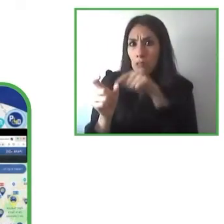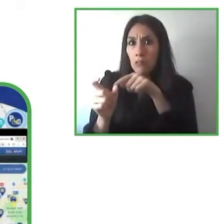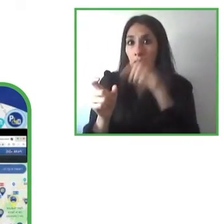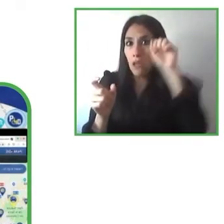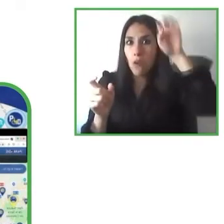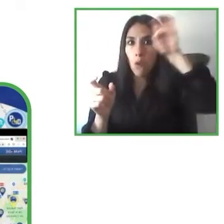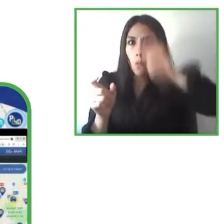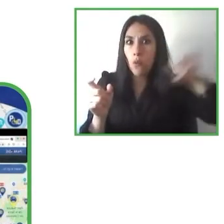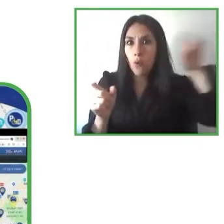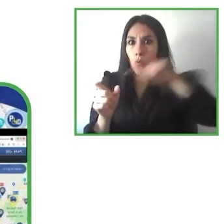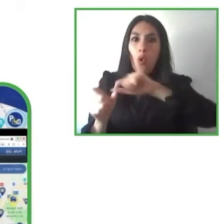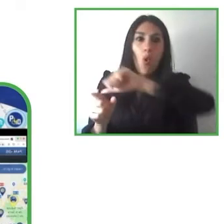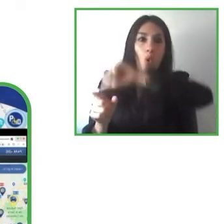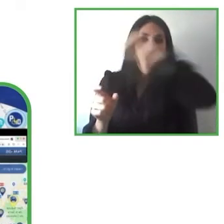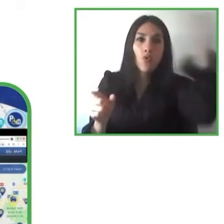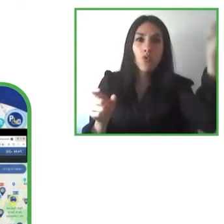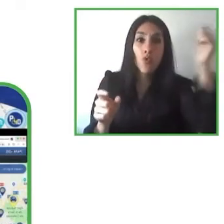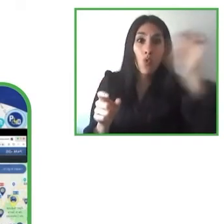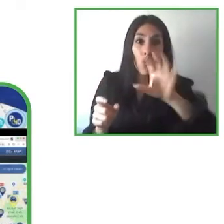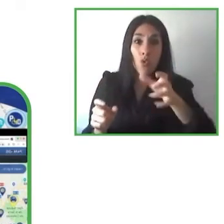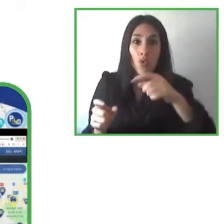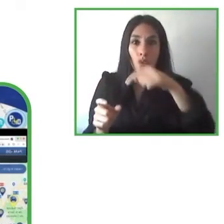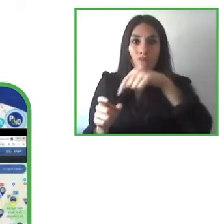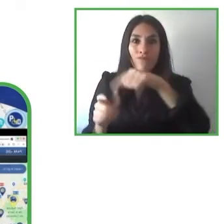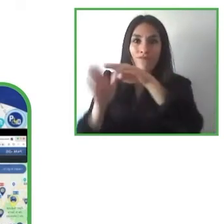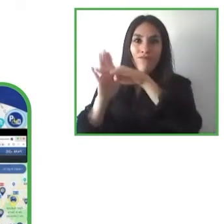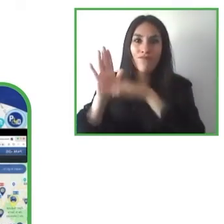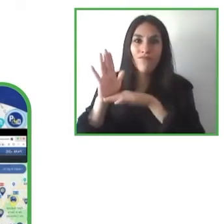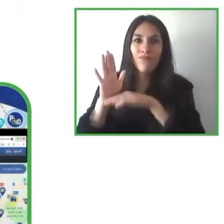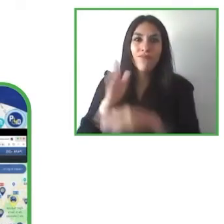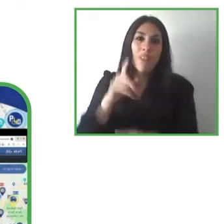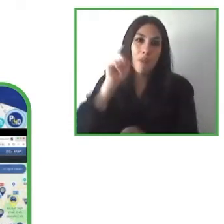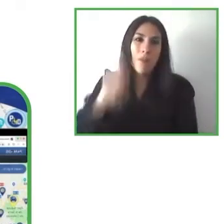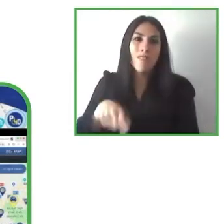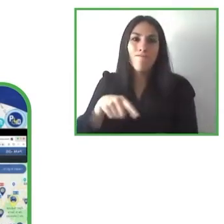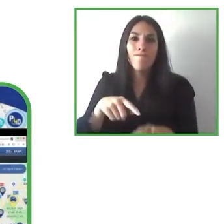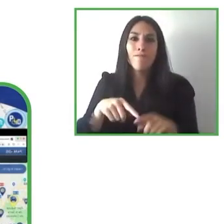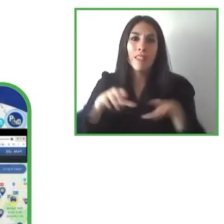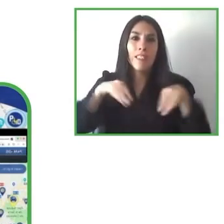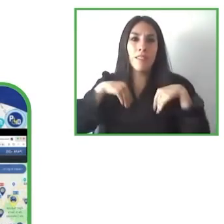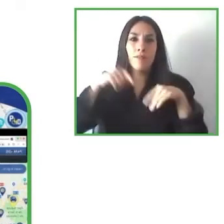whether it it's it says our European standard we have to comply this with